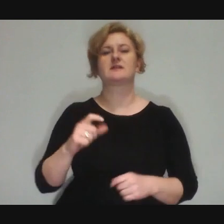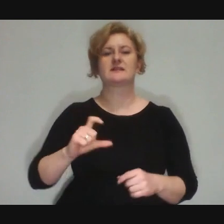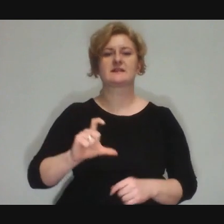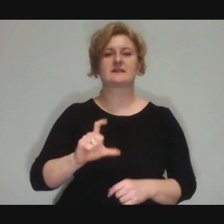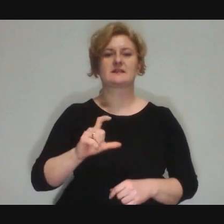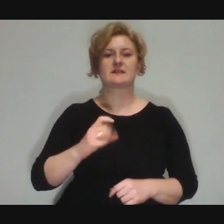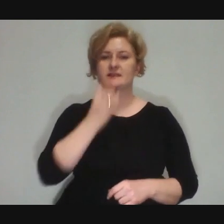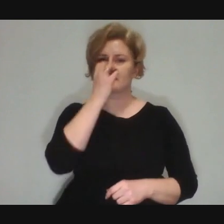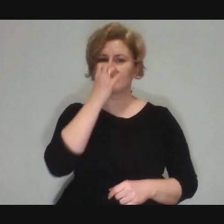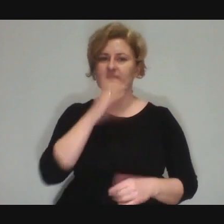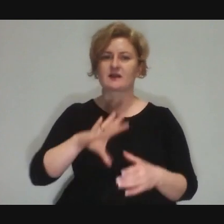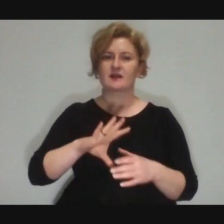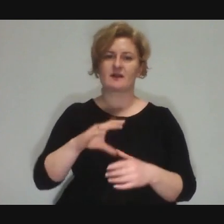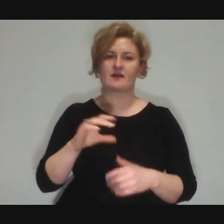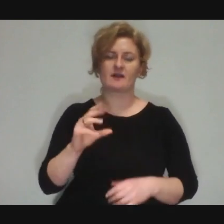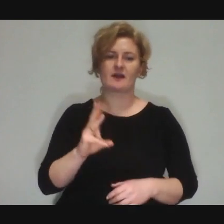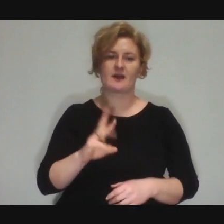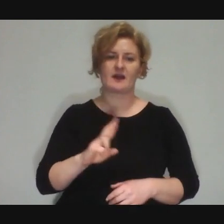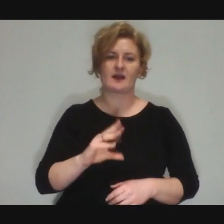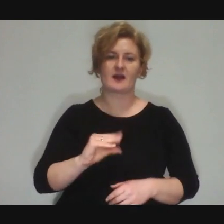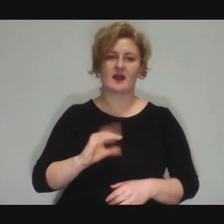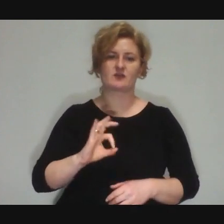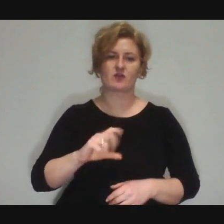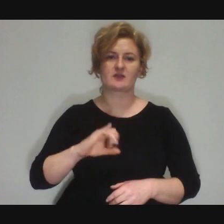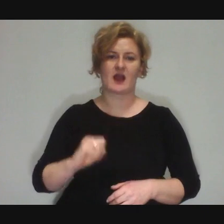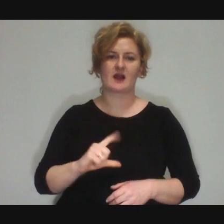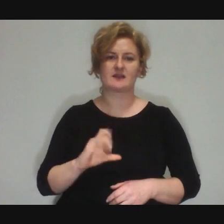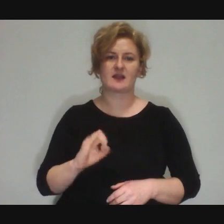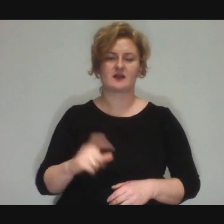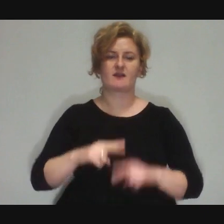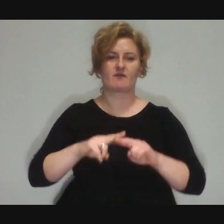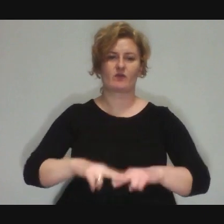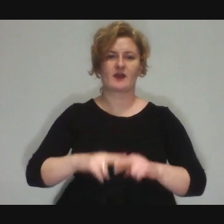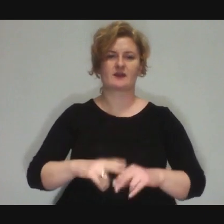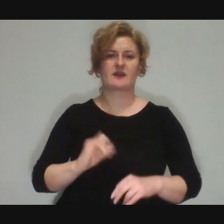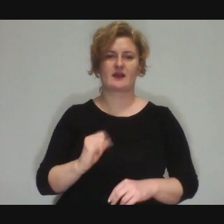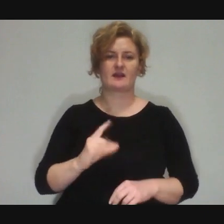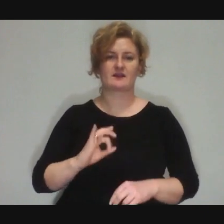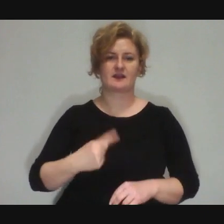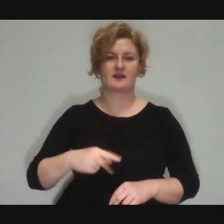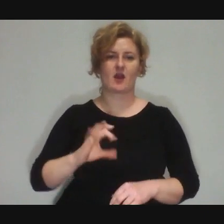Also at 7 pm on fb of the InsideOut Foundation. Marek: I would also like to invite you to this meeting,